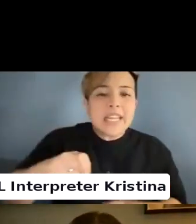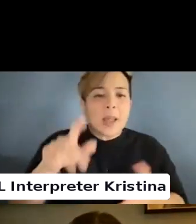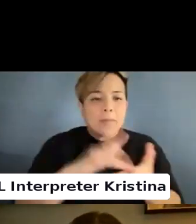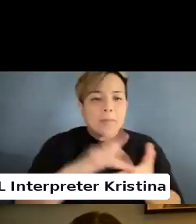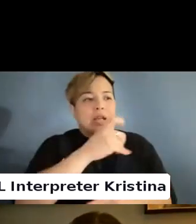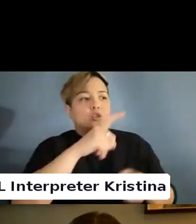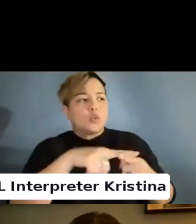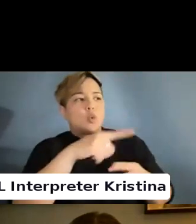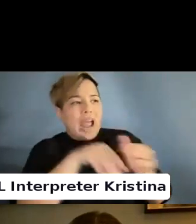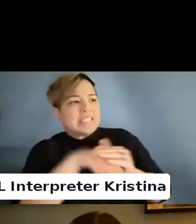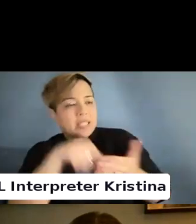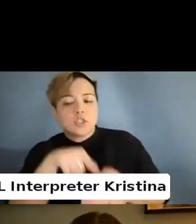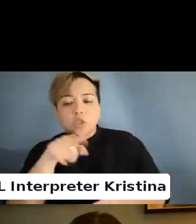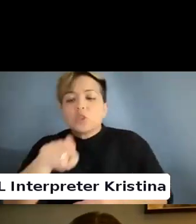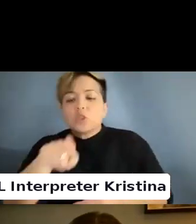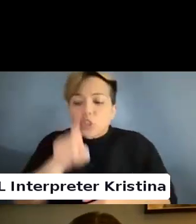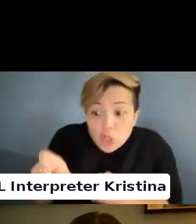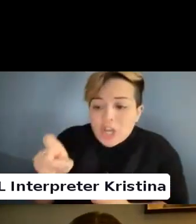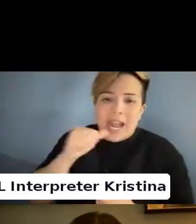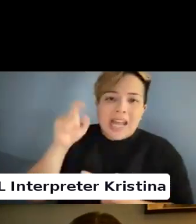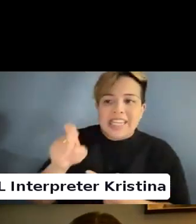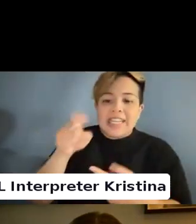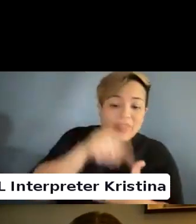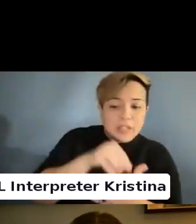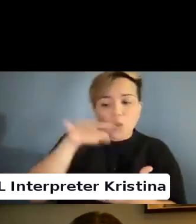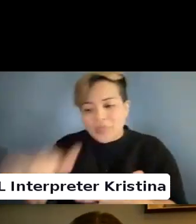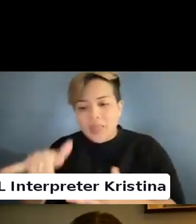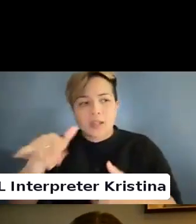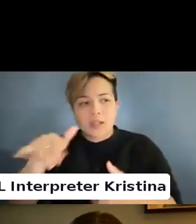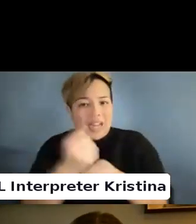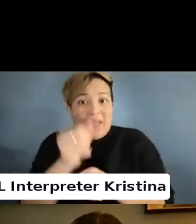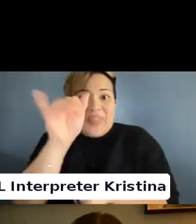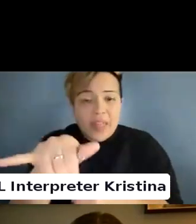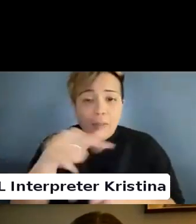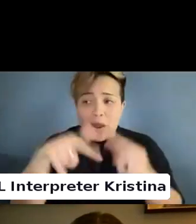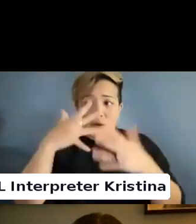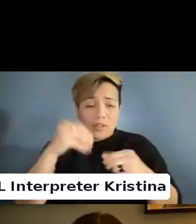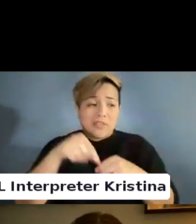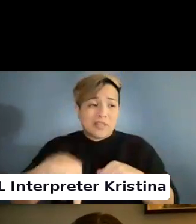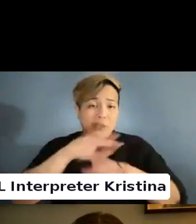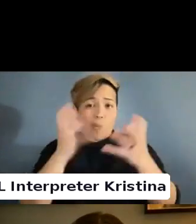We should not need this or need that. Unfortunately the world we live in. We do need those things.